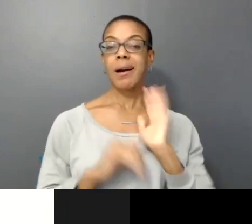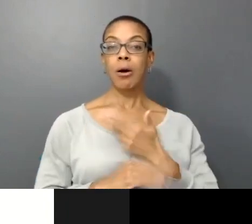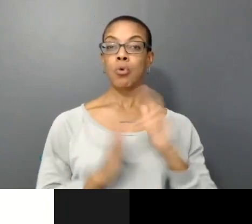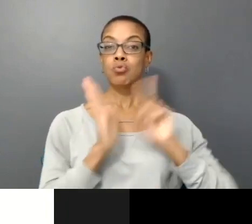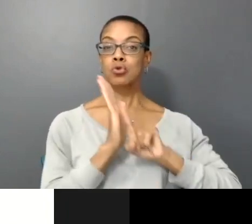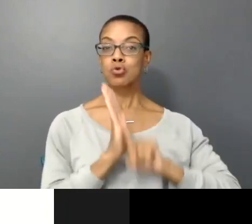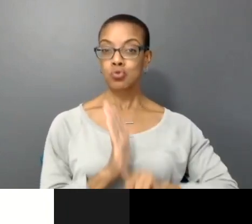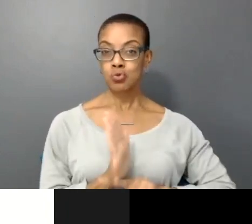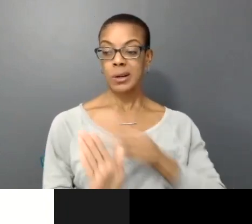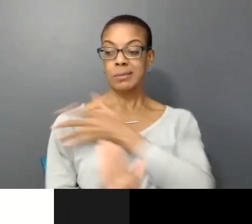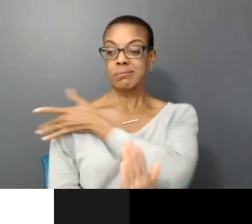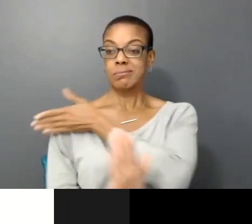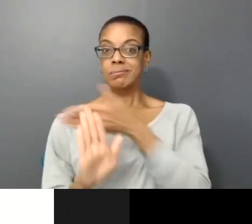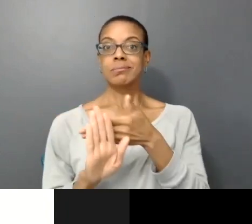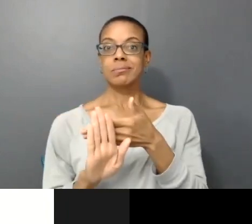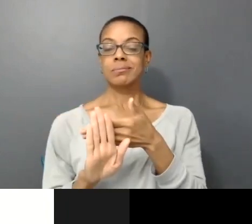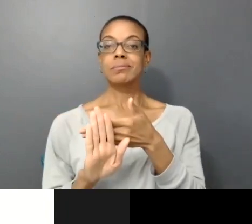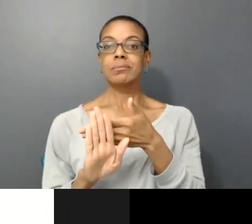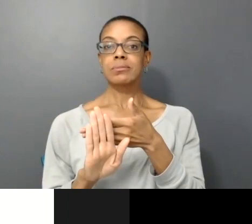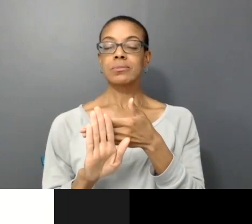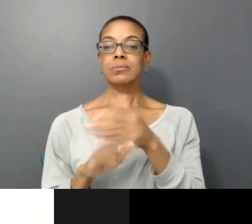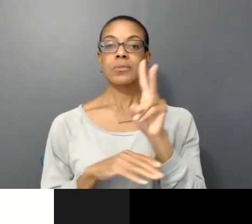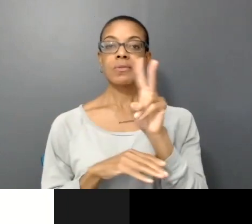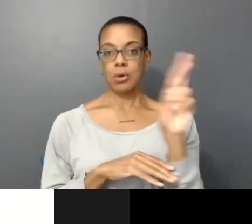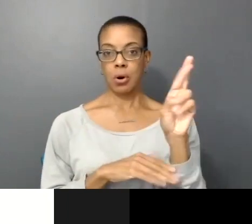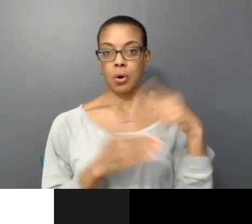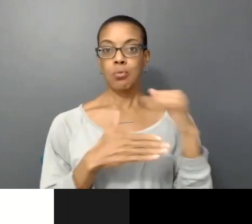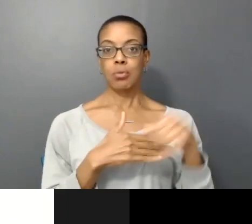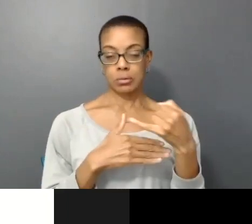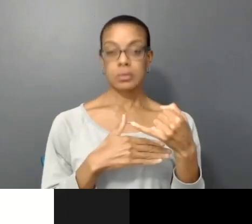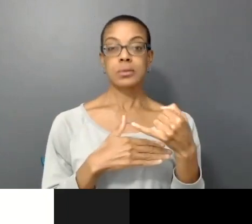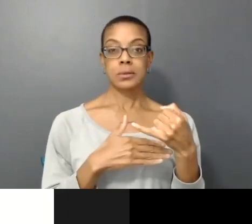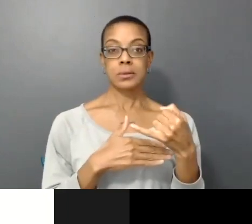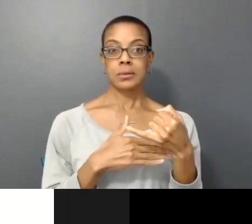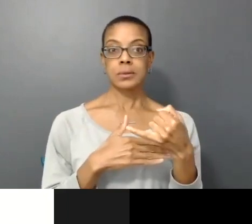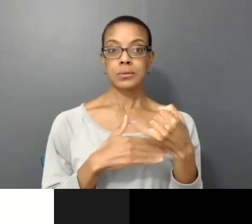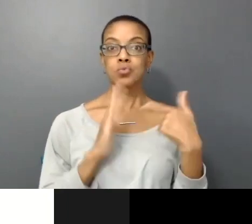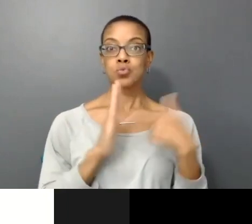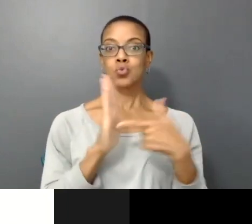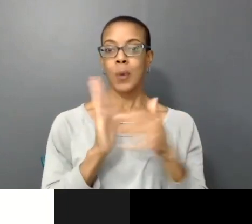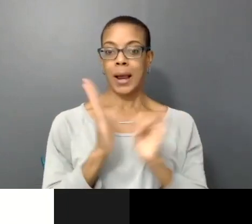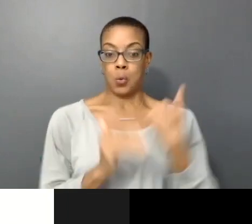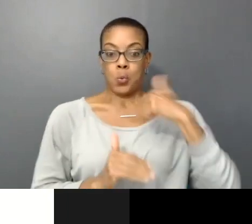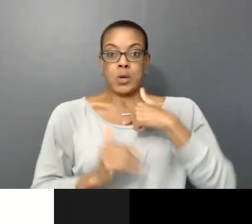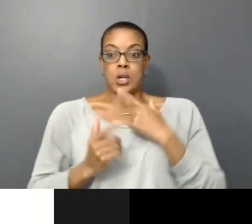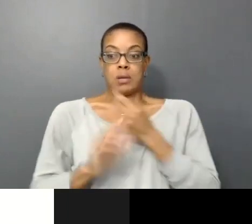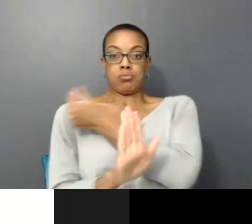this virtual life project and to show how we've been researching behind how to use the